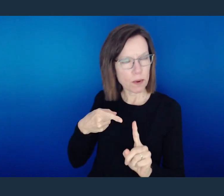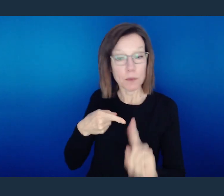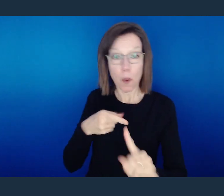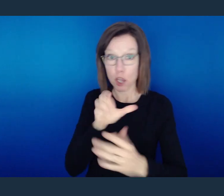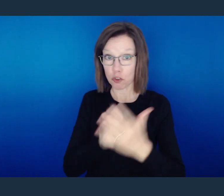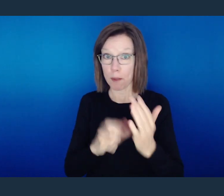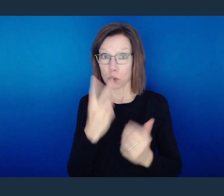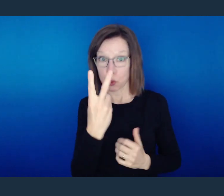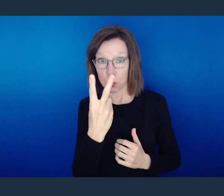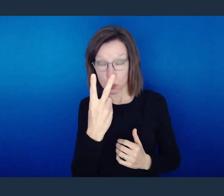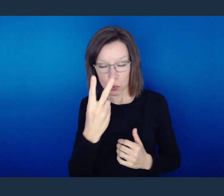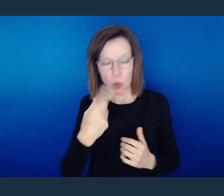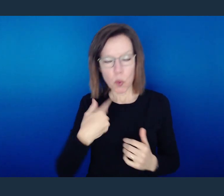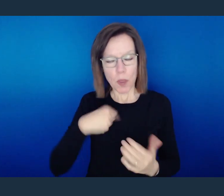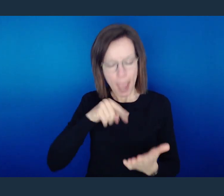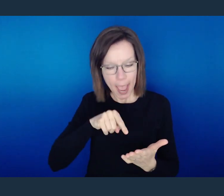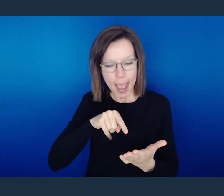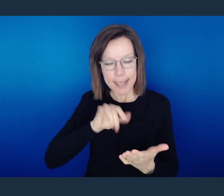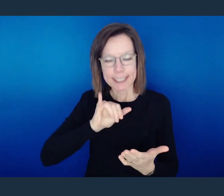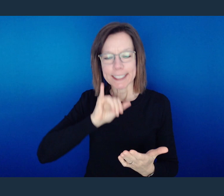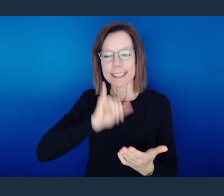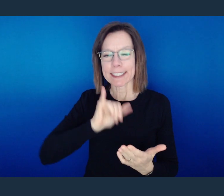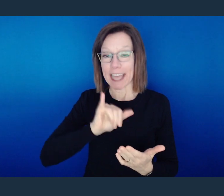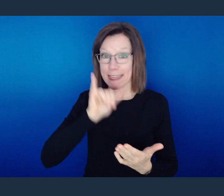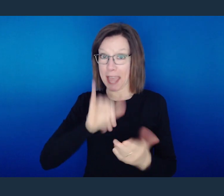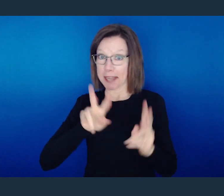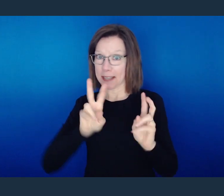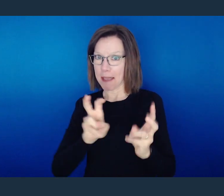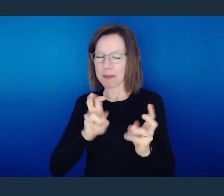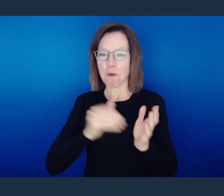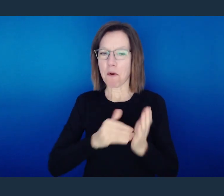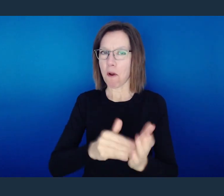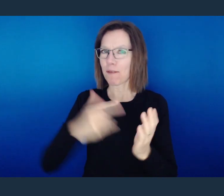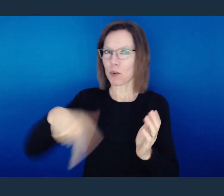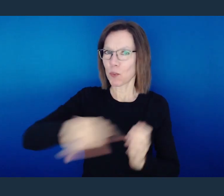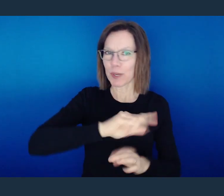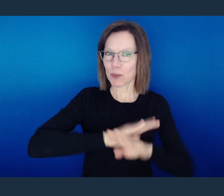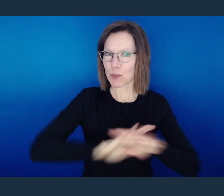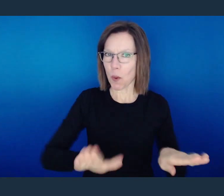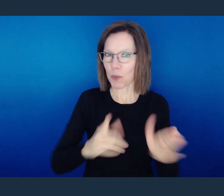in chapter 2, we find out something that we don't often talk about.